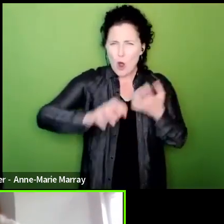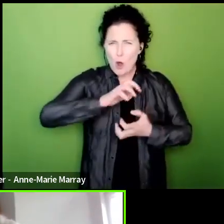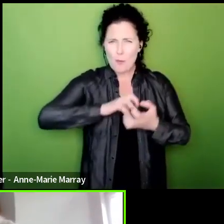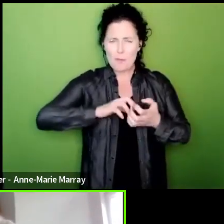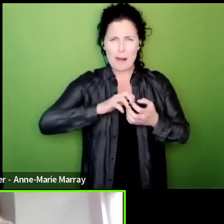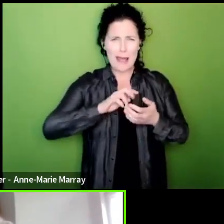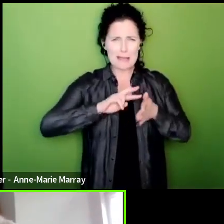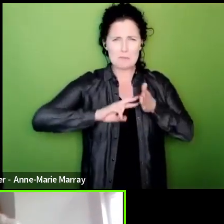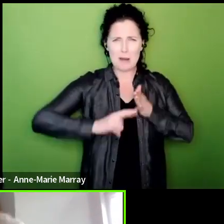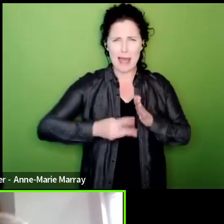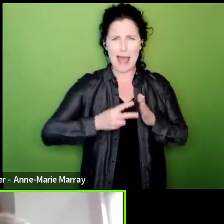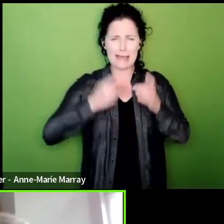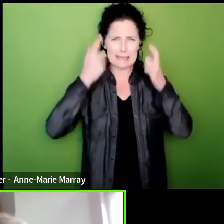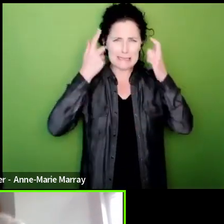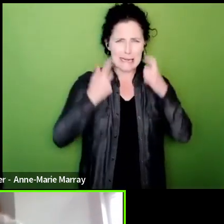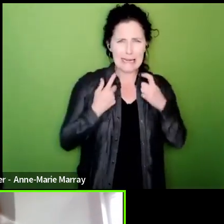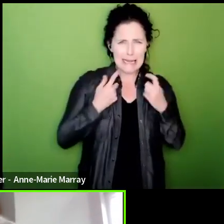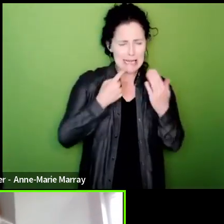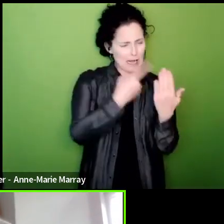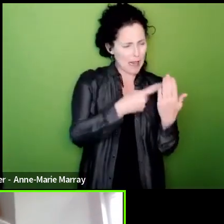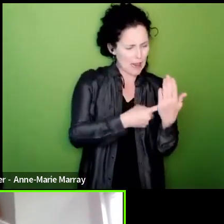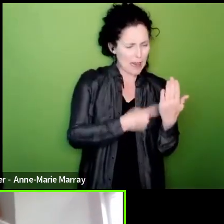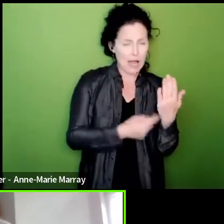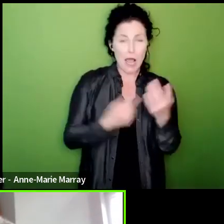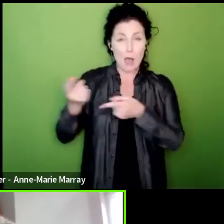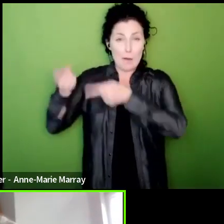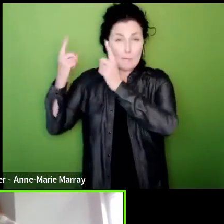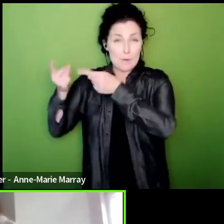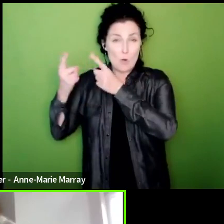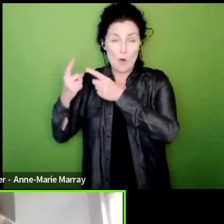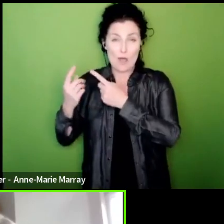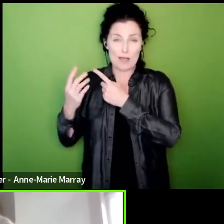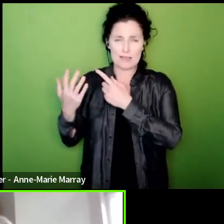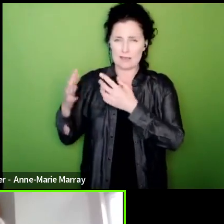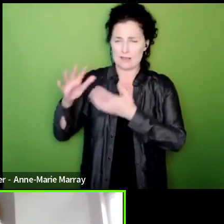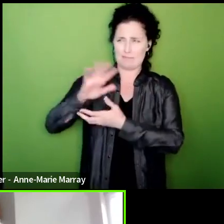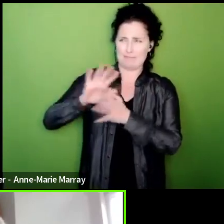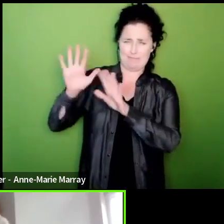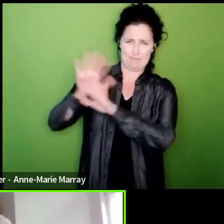arrangements legal loopholes the employers have been making it difficult we know in HMRC there's